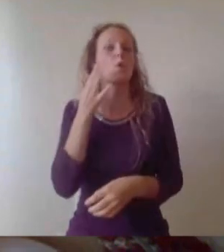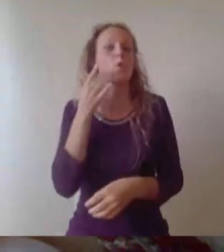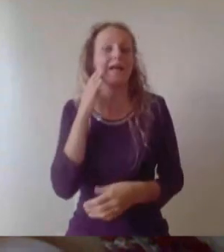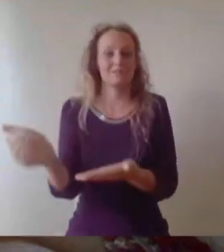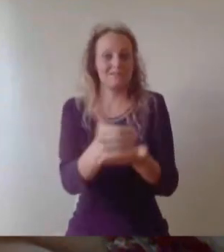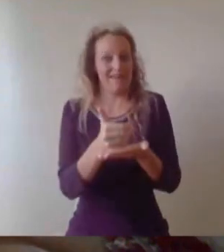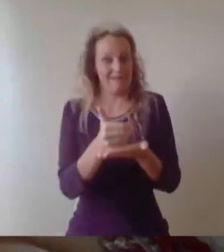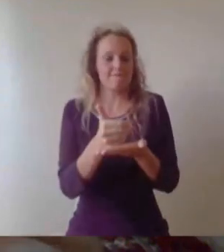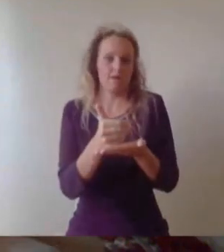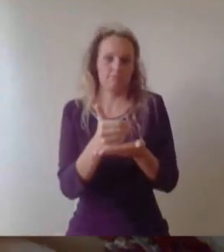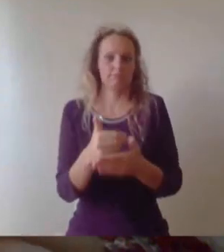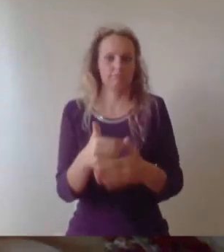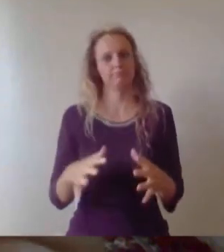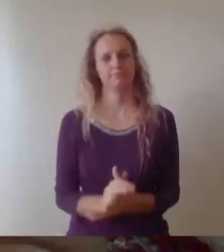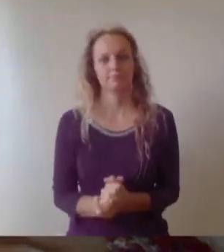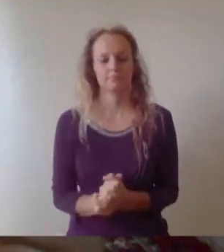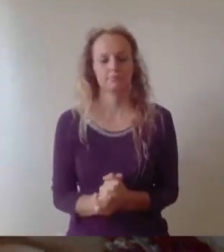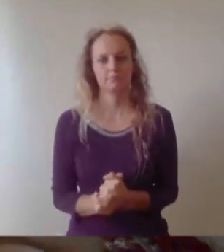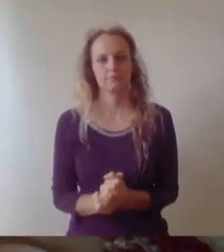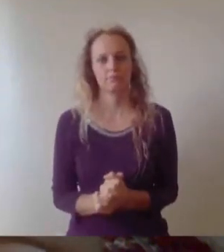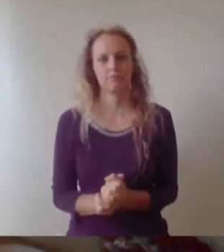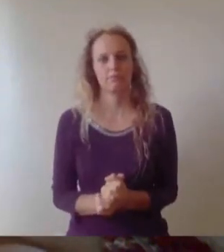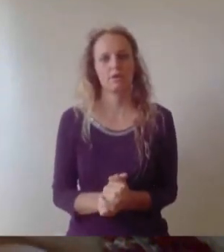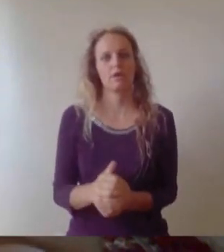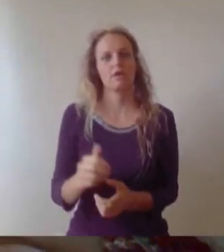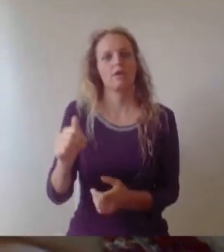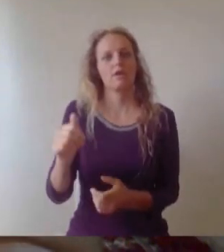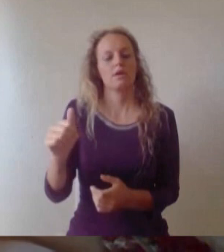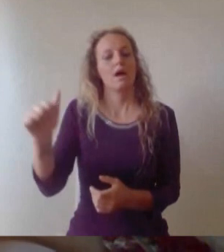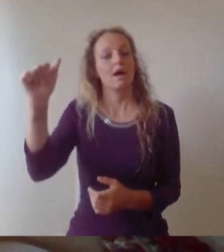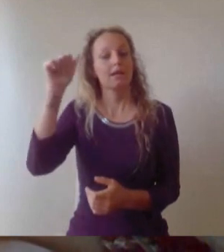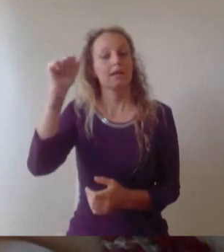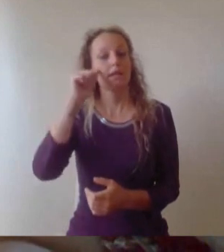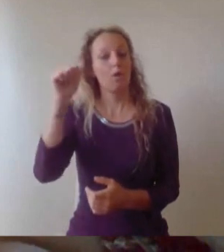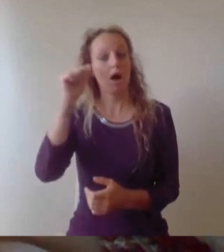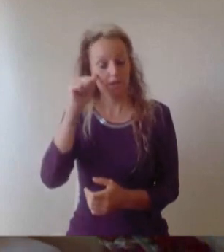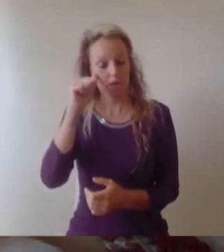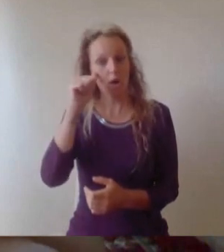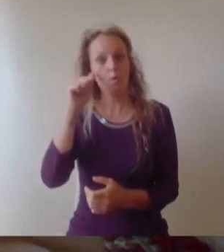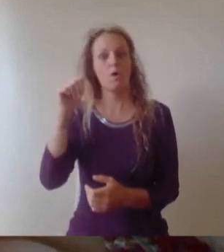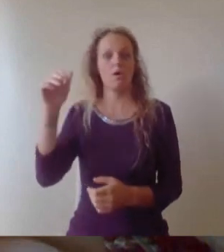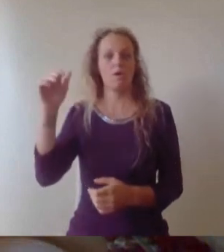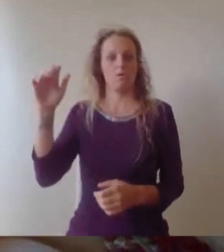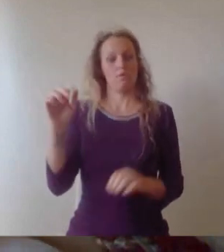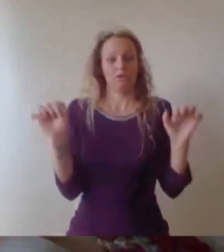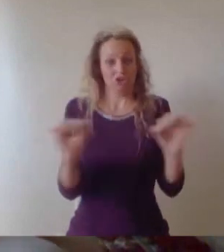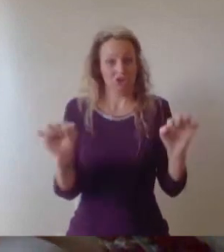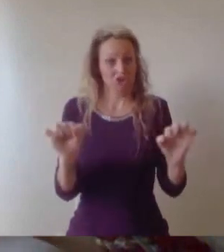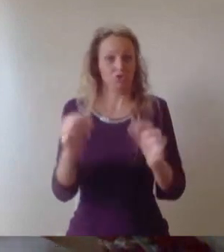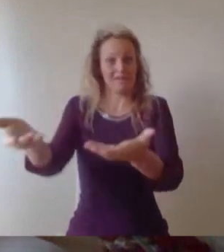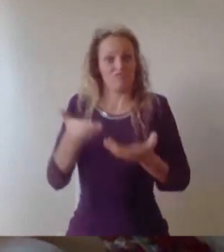Now I realise that not all of you have yet received your rewards, but you can, I think, nevertheless be proud of completing your studies. I know from